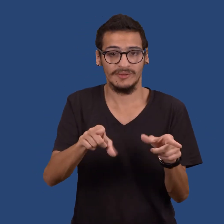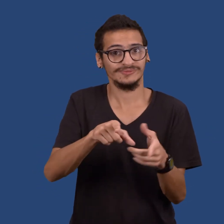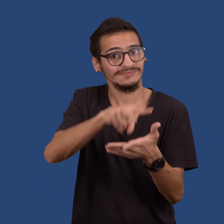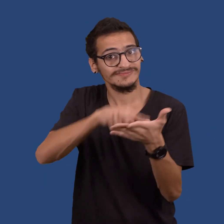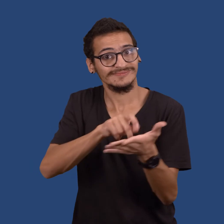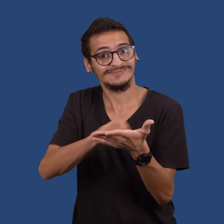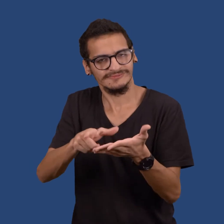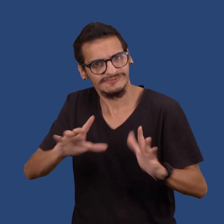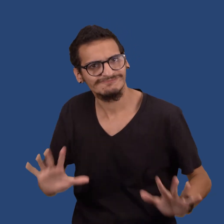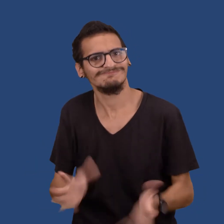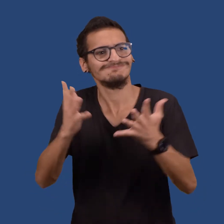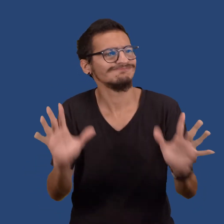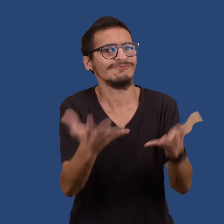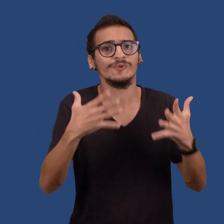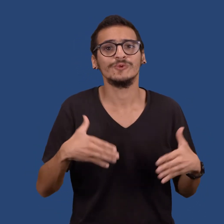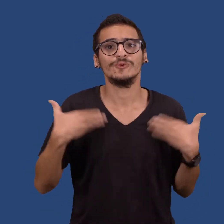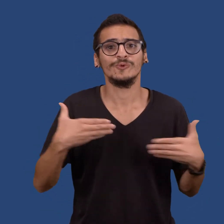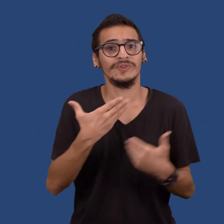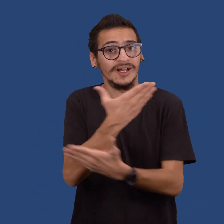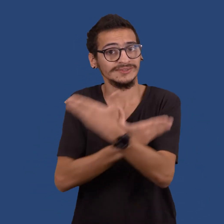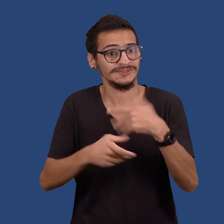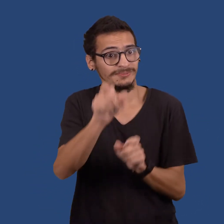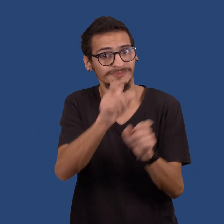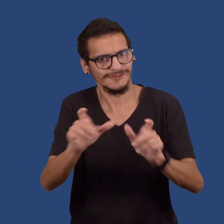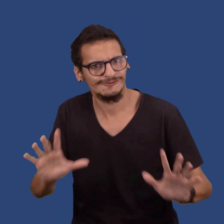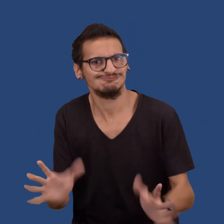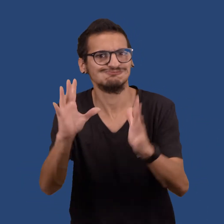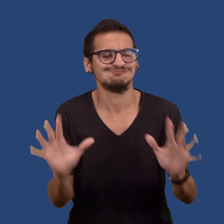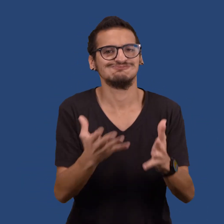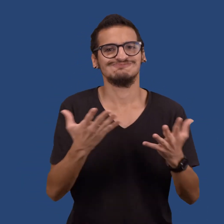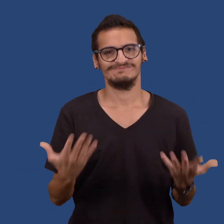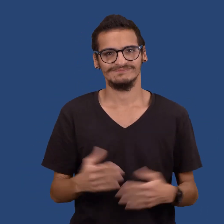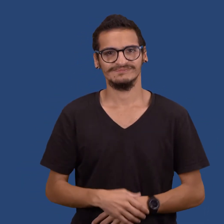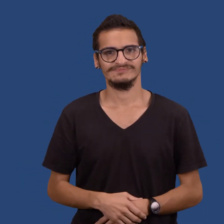language and literacy for early grade children with disabilities.